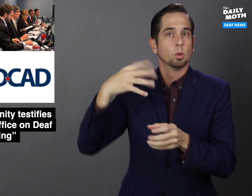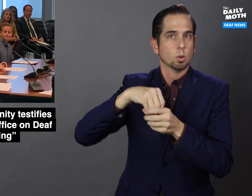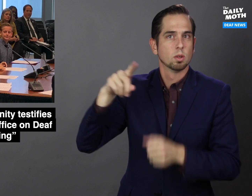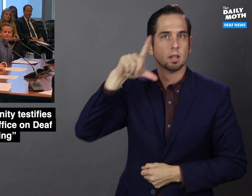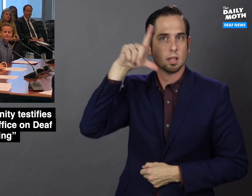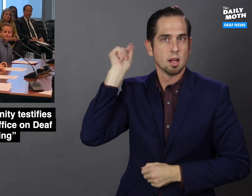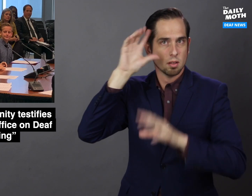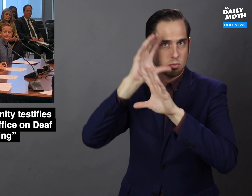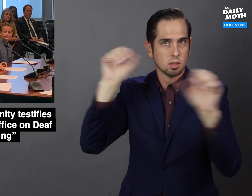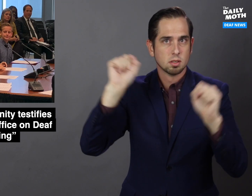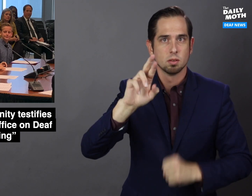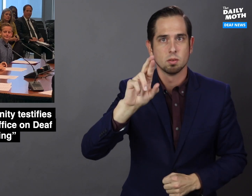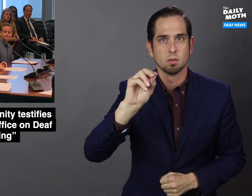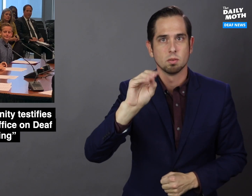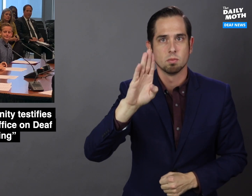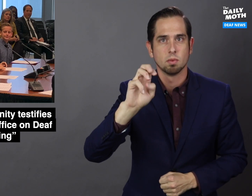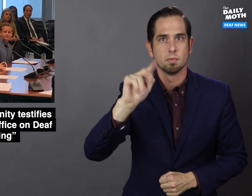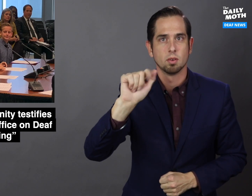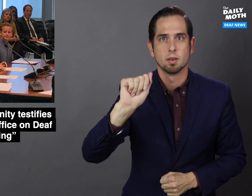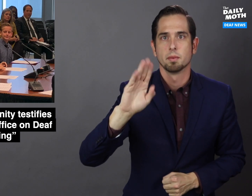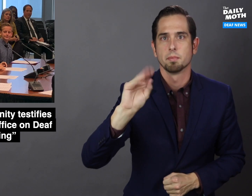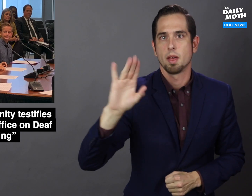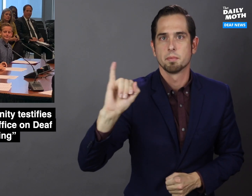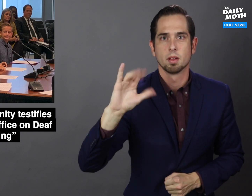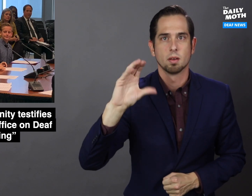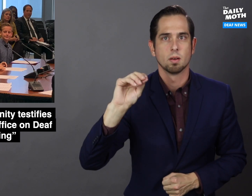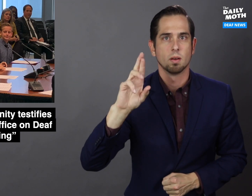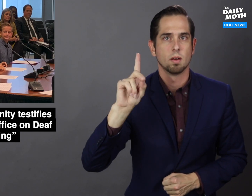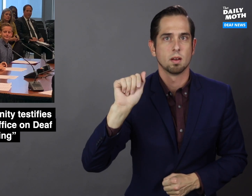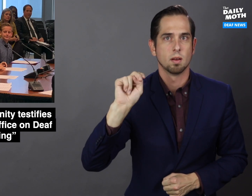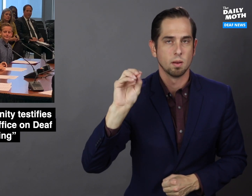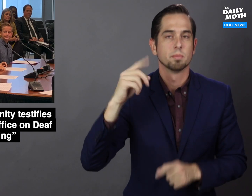including Gallaudet President Roberta "Bobbi" Cordano